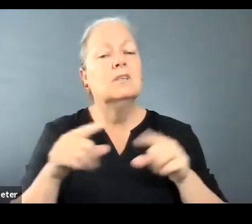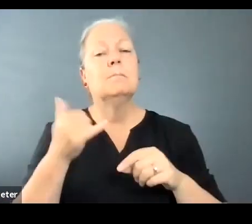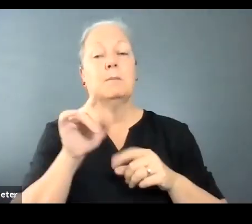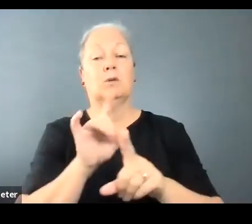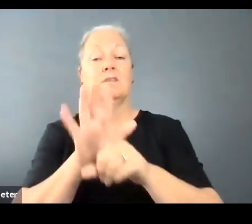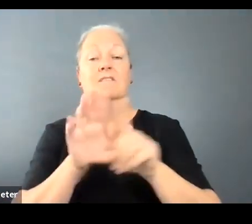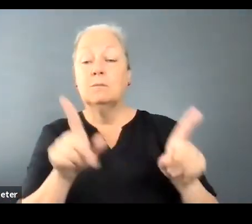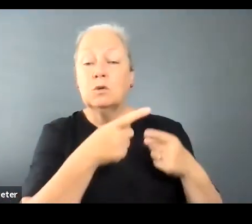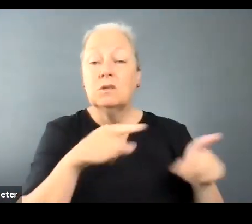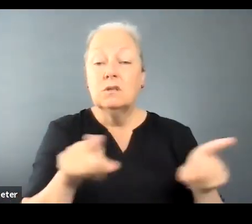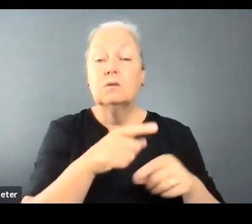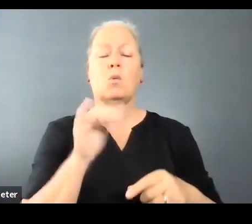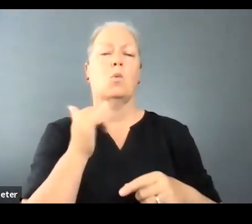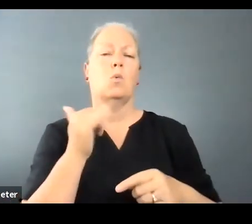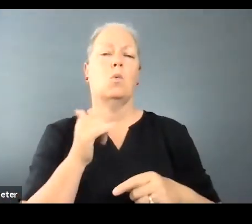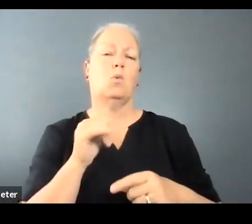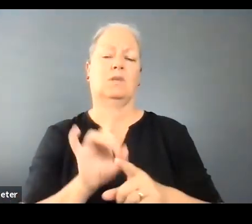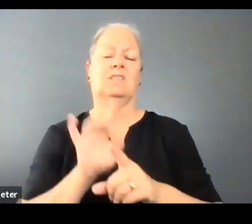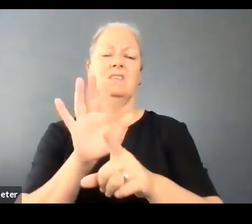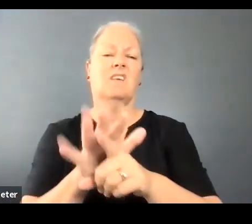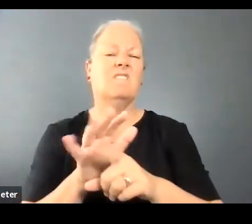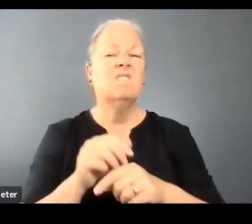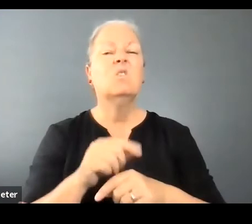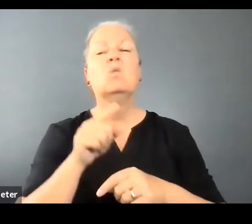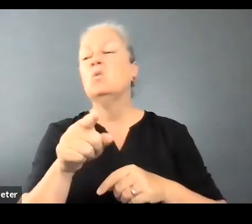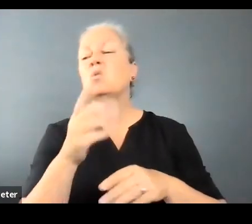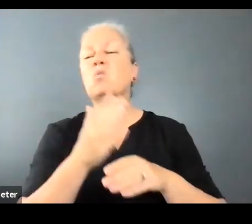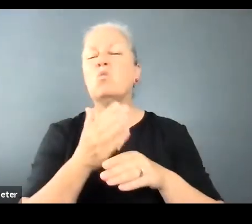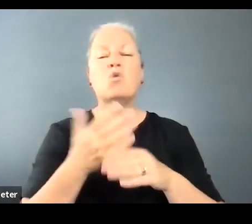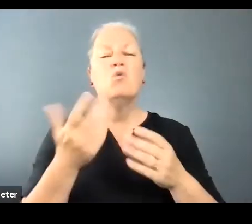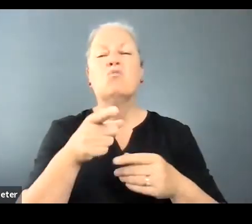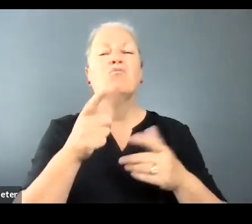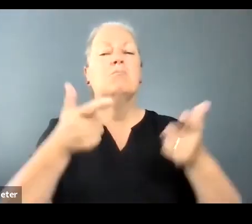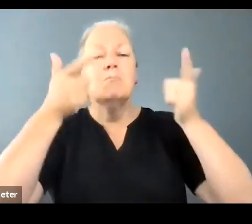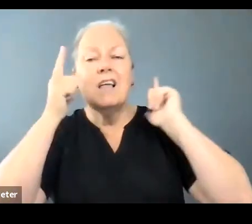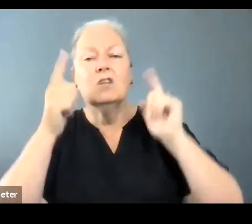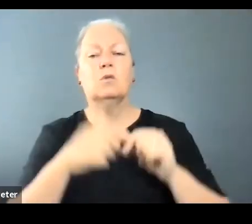but could also include people who work behind the scenes, such as managers or sound engineers.